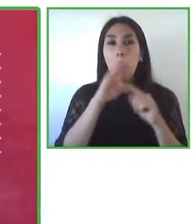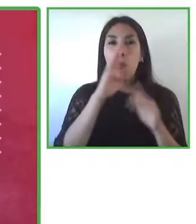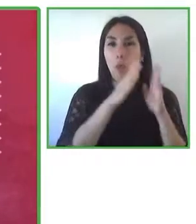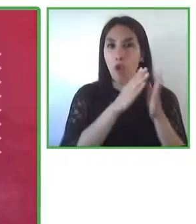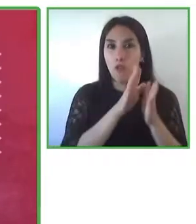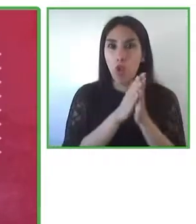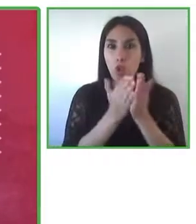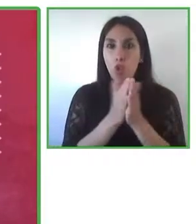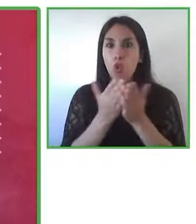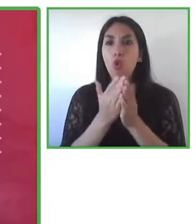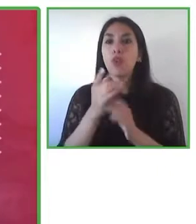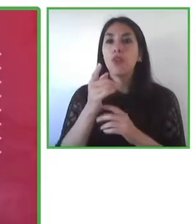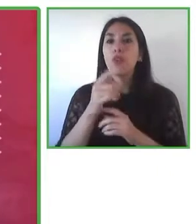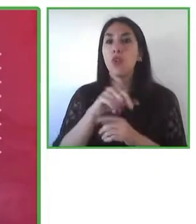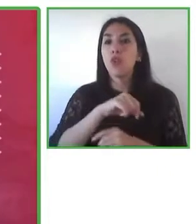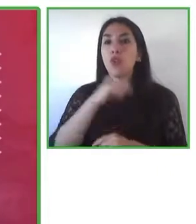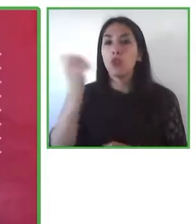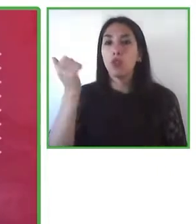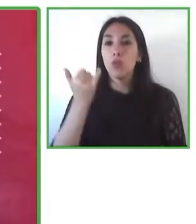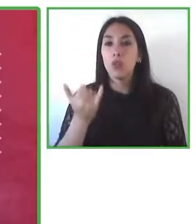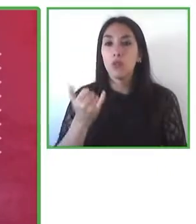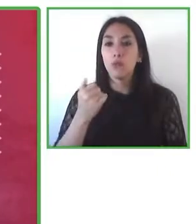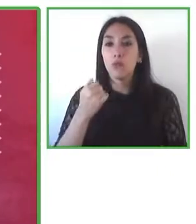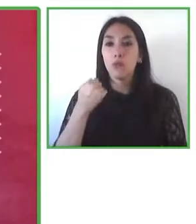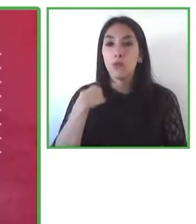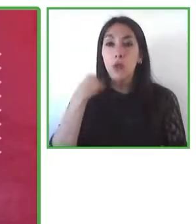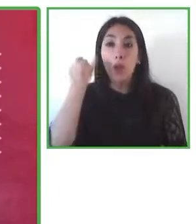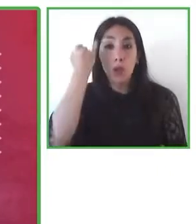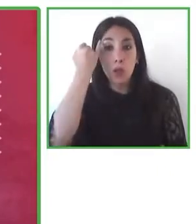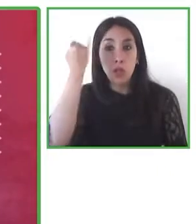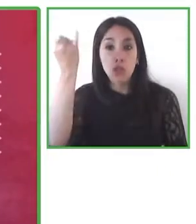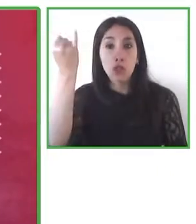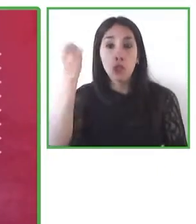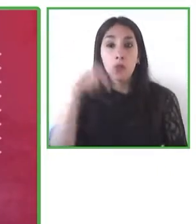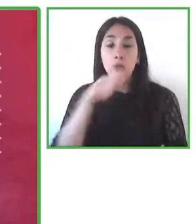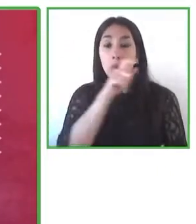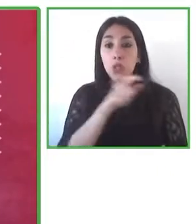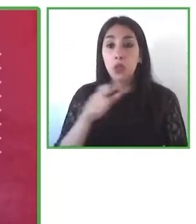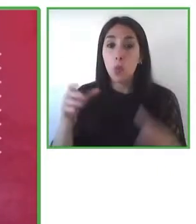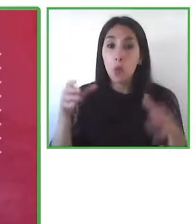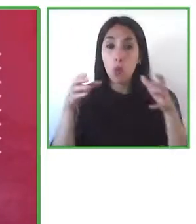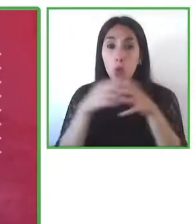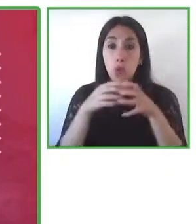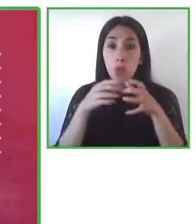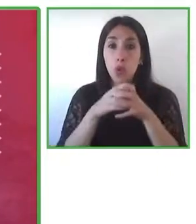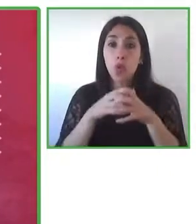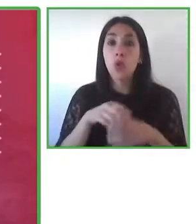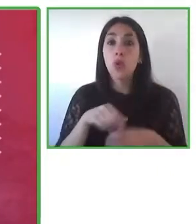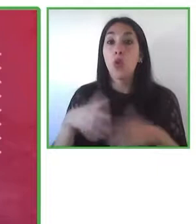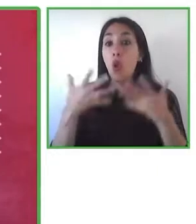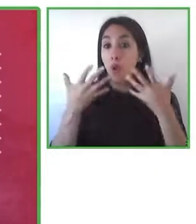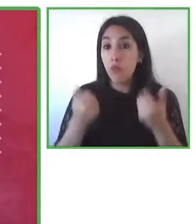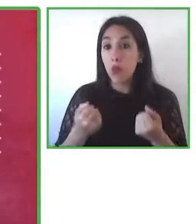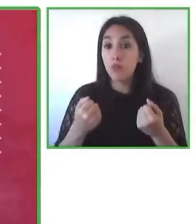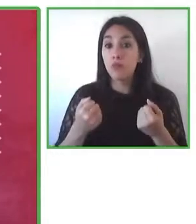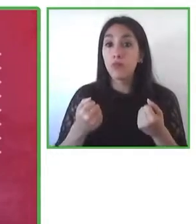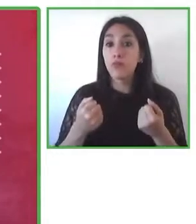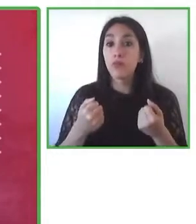an initiative based on user needs but we’ve seen that this is really built into a global